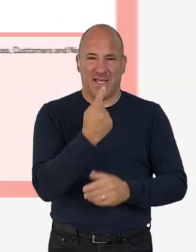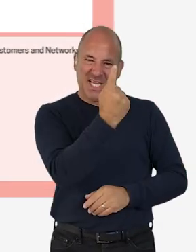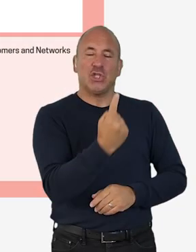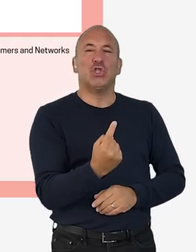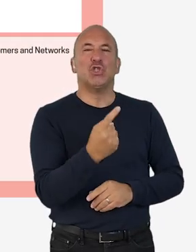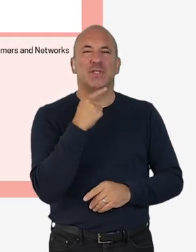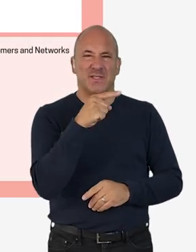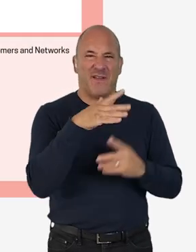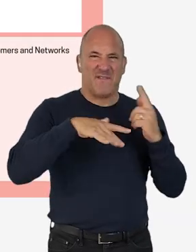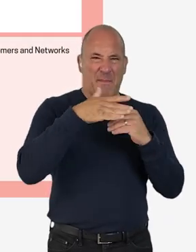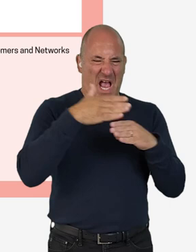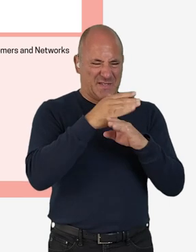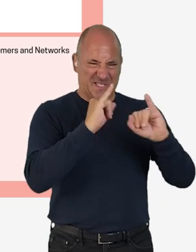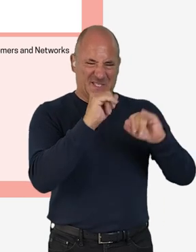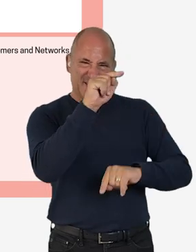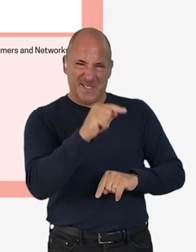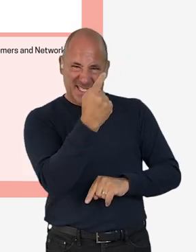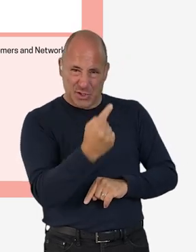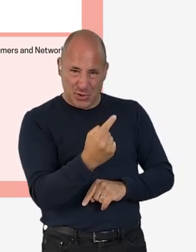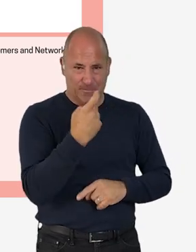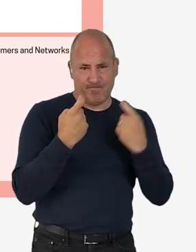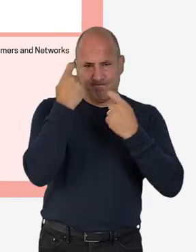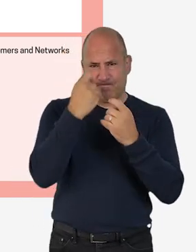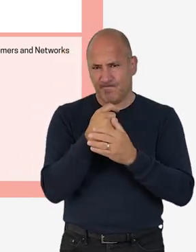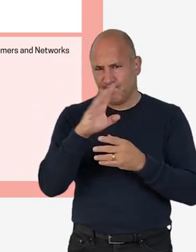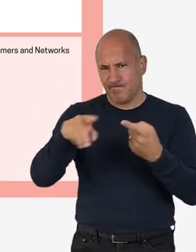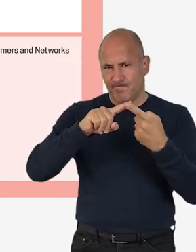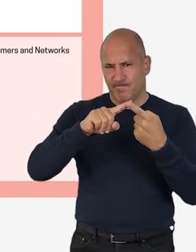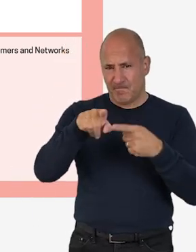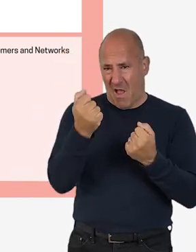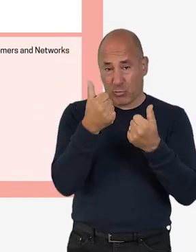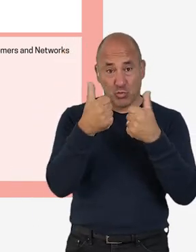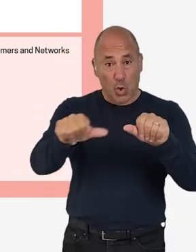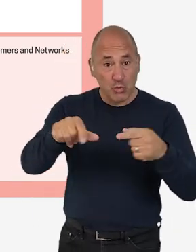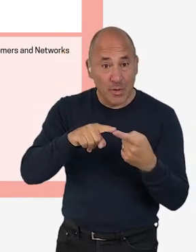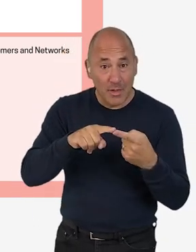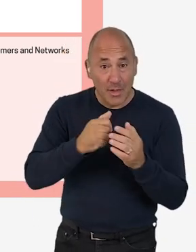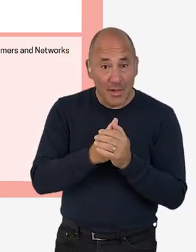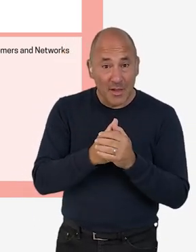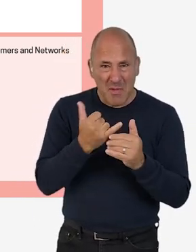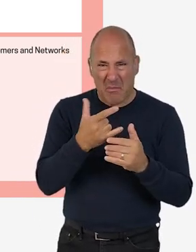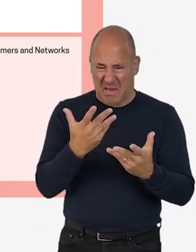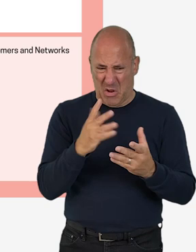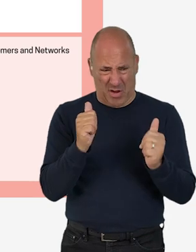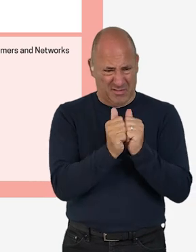for each negative environmental activity consider: Does this have a known solution, even if it's not totally within your remit